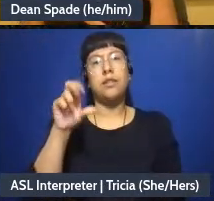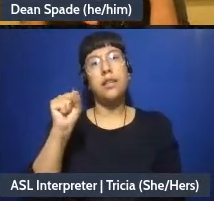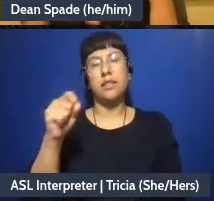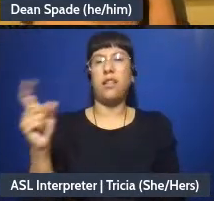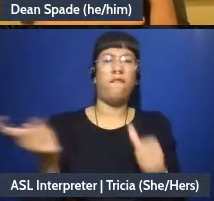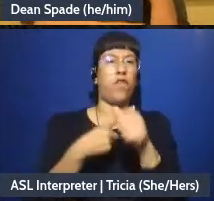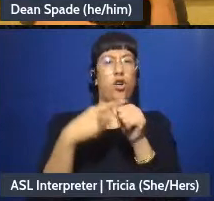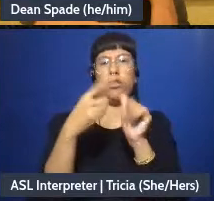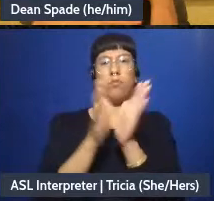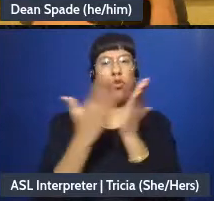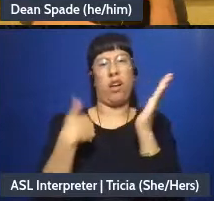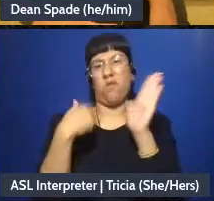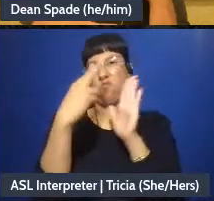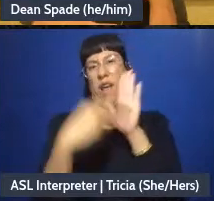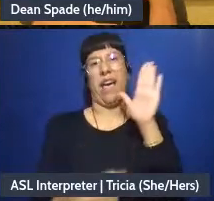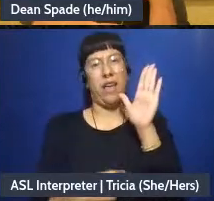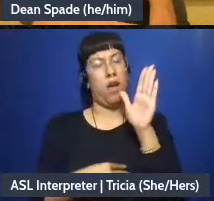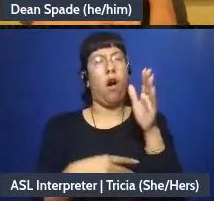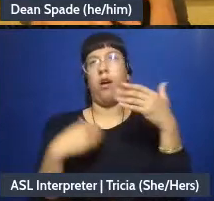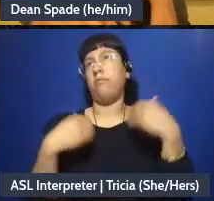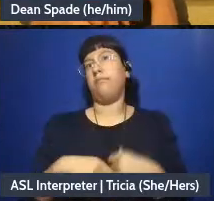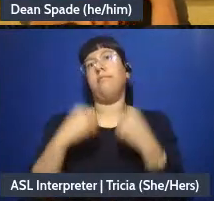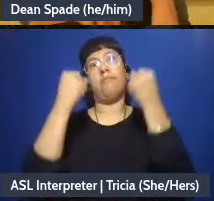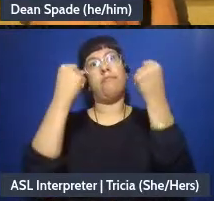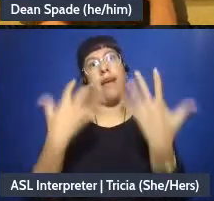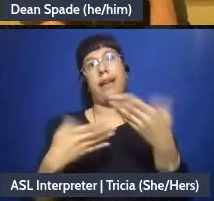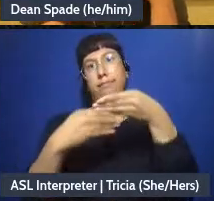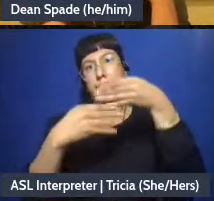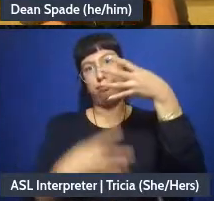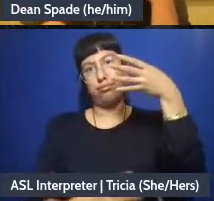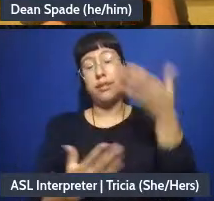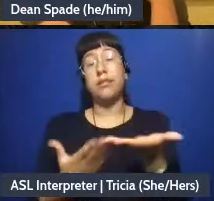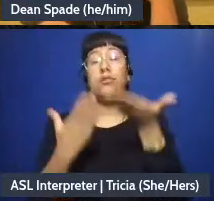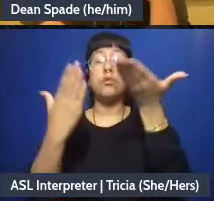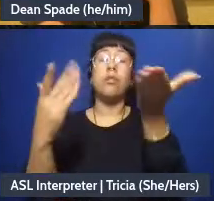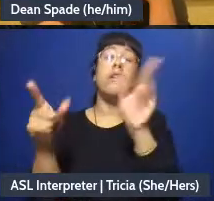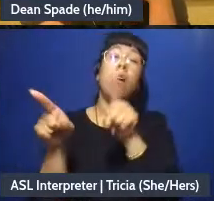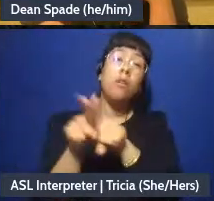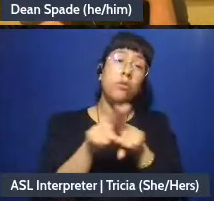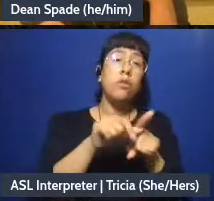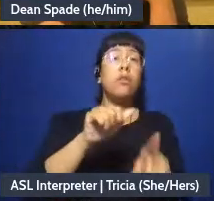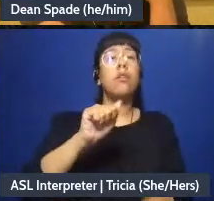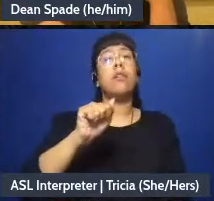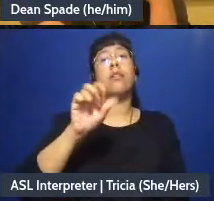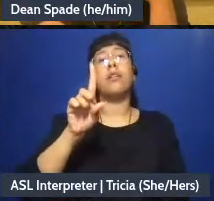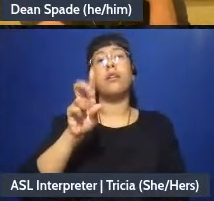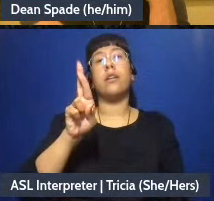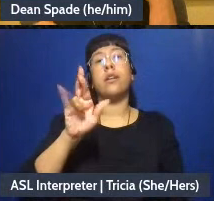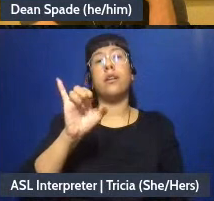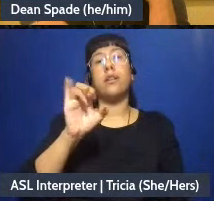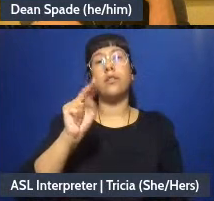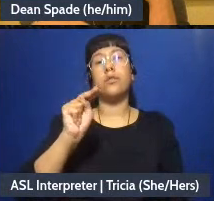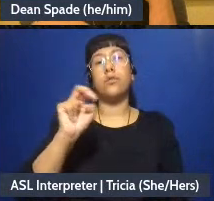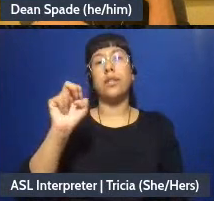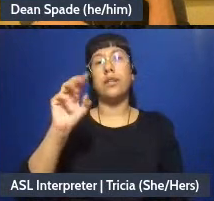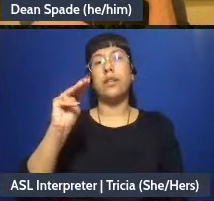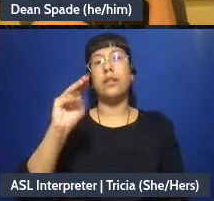it's full of, like, detailed suggestions. Also, Adrian Marie Brown has a new book out on facilitation and mediation which Sophie's putting the link in,